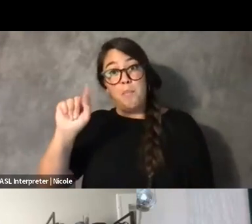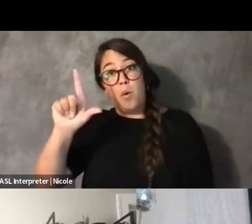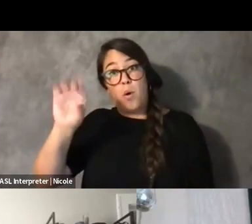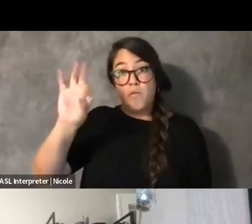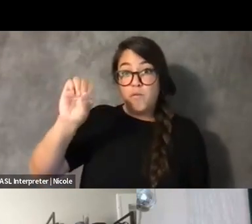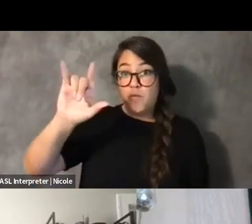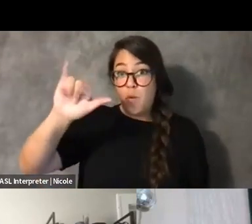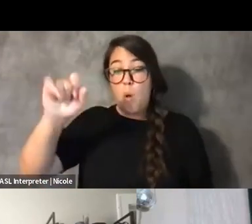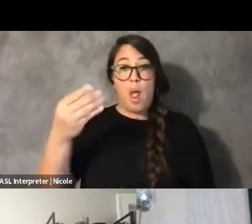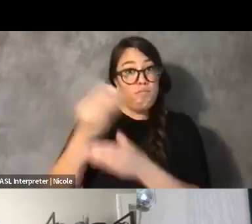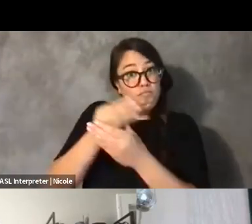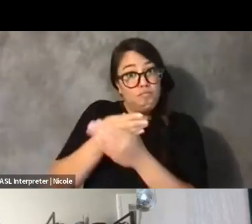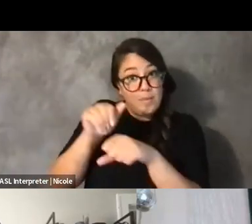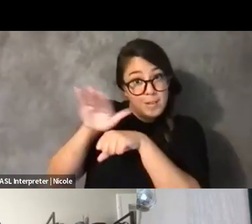So there will be that.